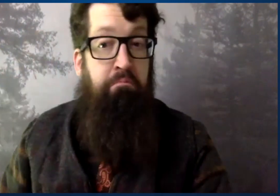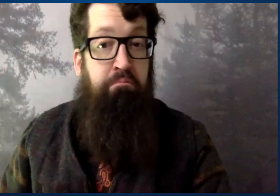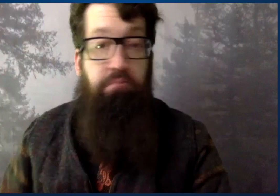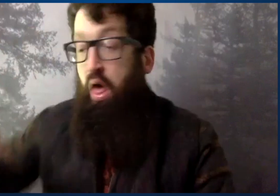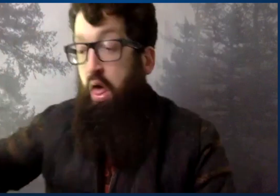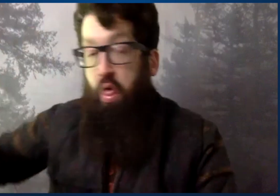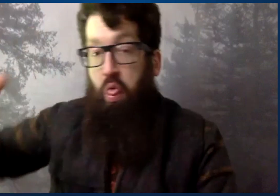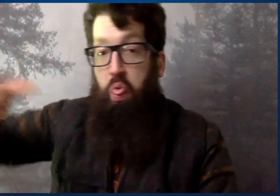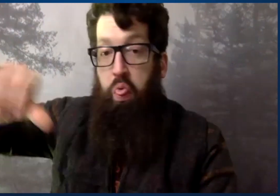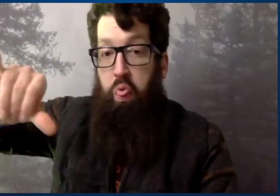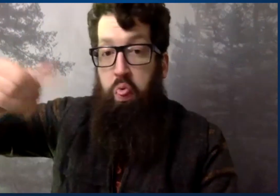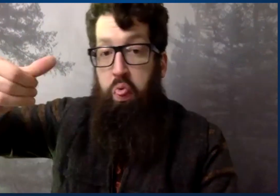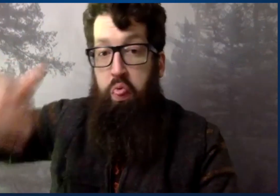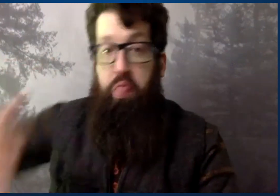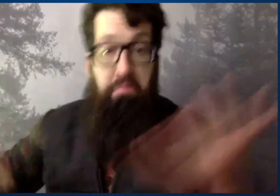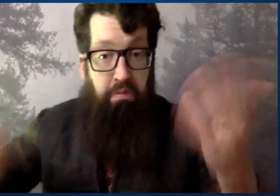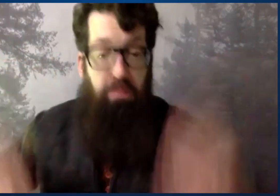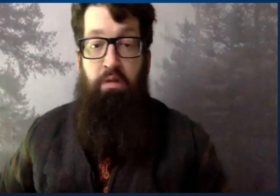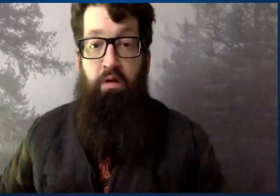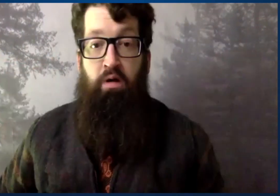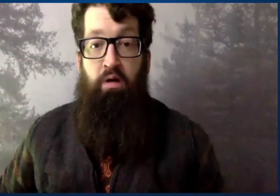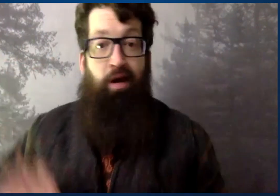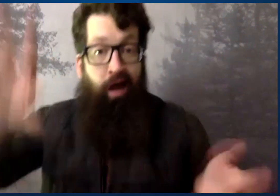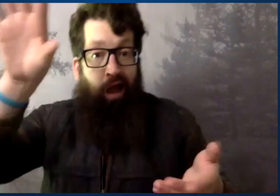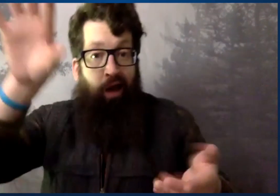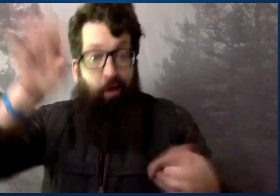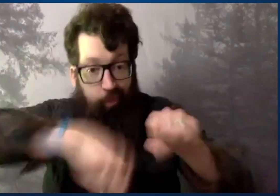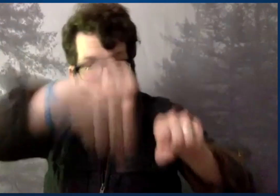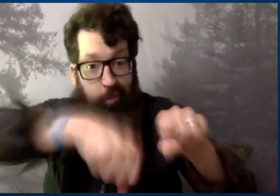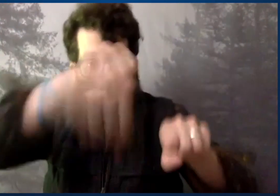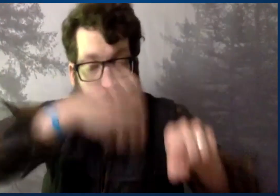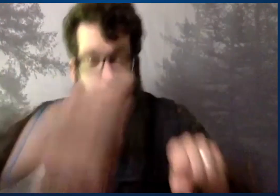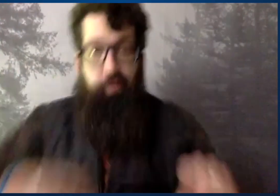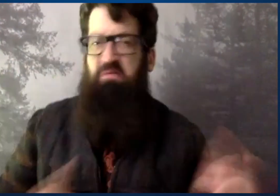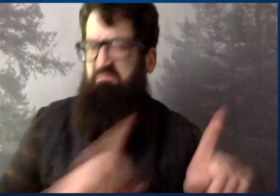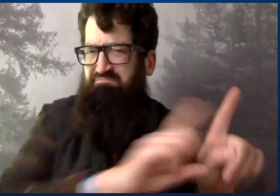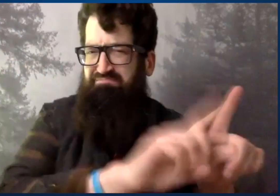What kind of fuel? Whether it's liquid fuel,